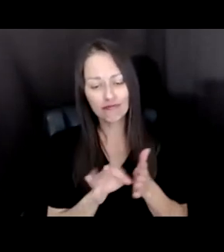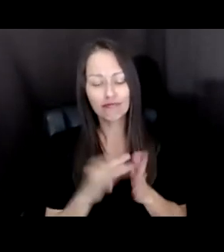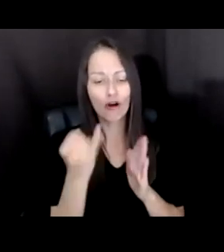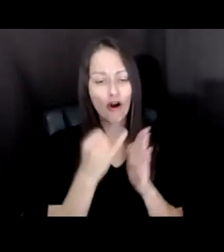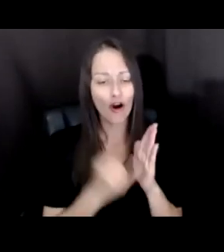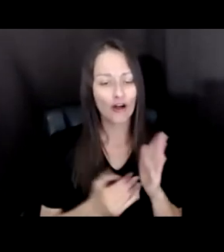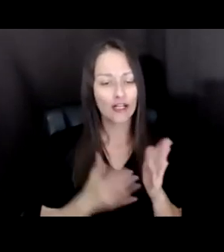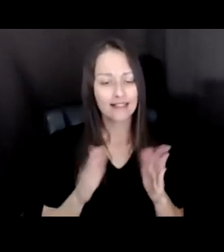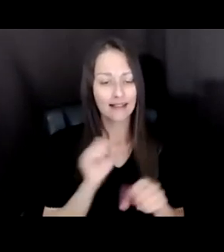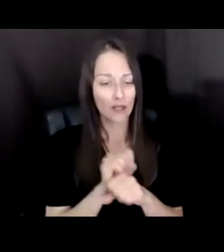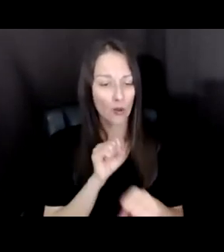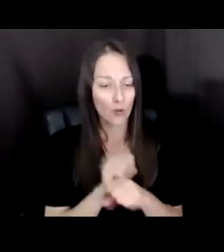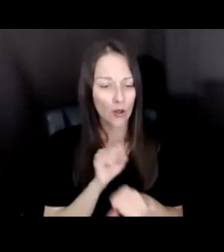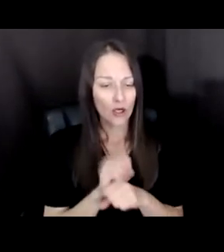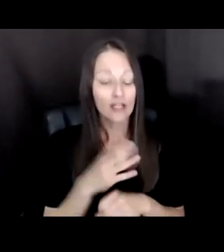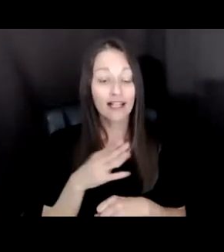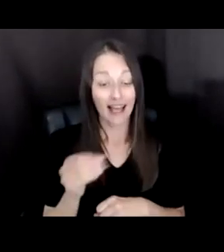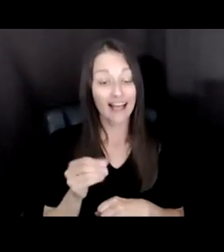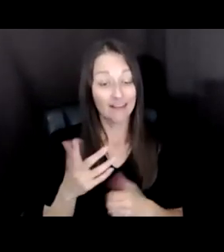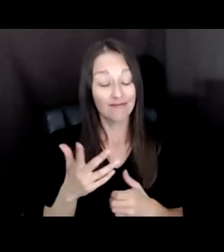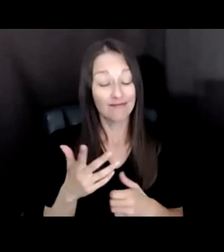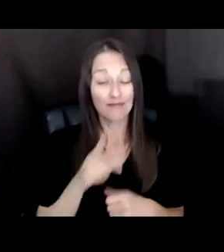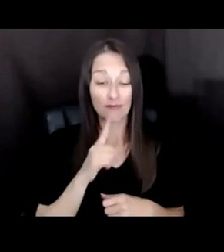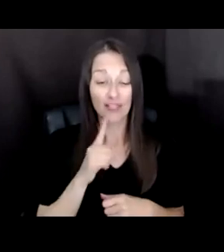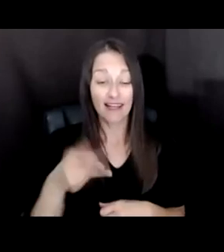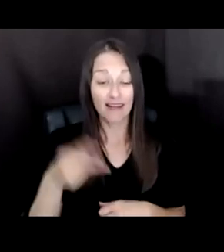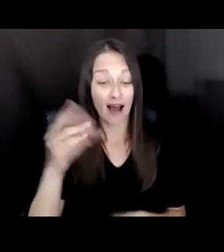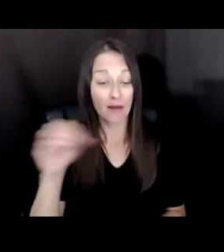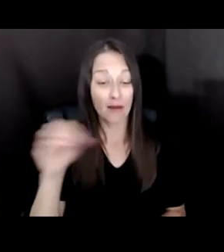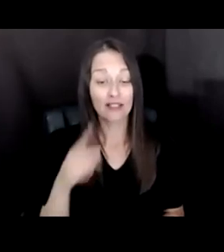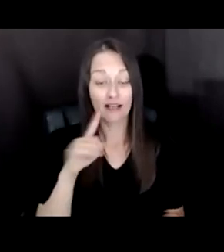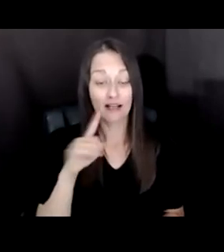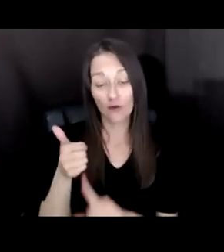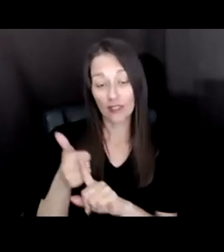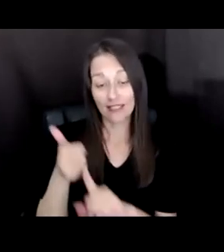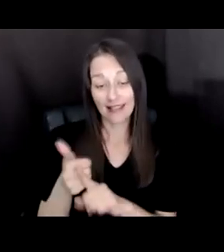HIGH RATES OF SELF-EMPLOYMENT AND PART-TIME EMPLOYMENT, AND DEMOGRAPHIC AND SOCIO-ECONOMIC